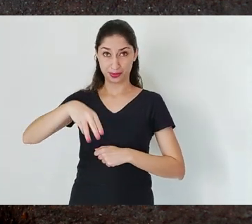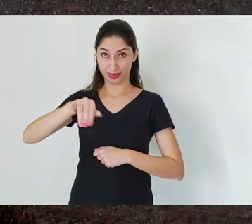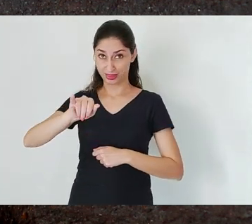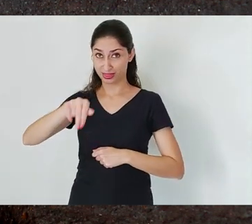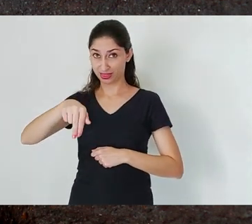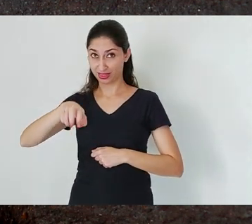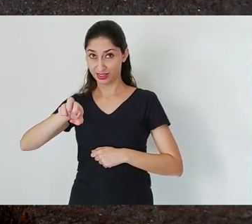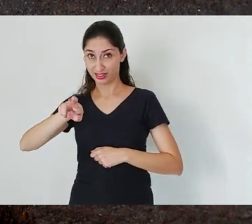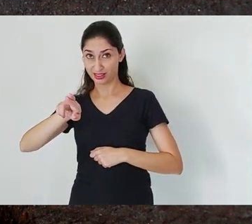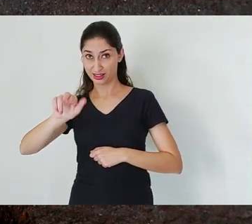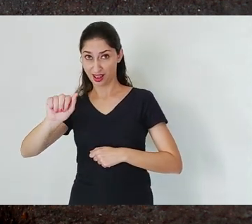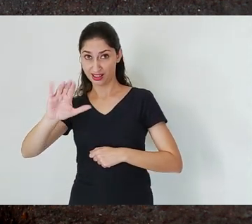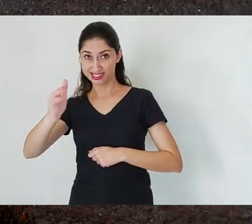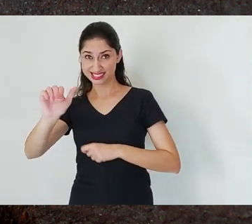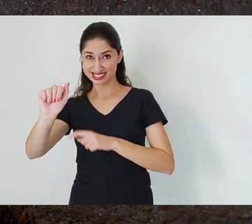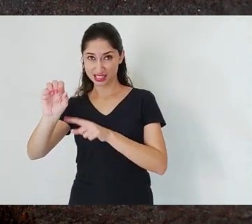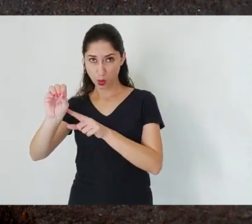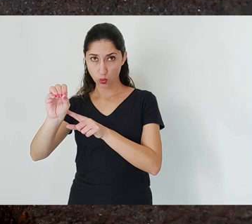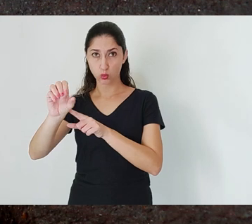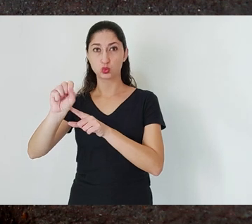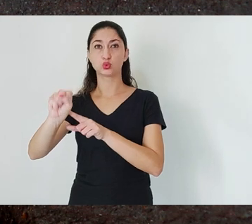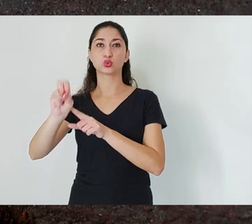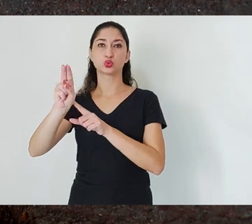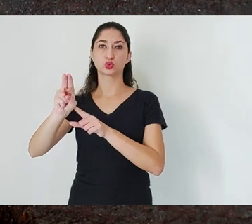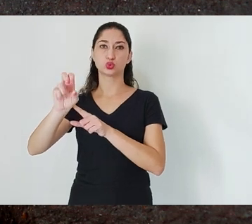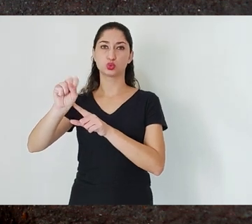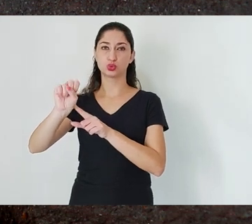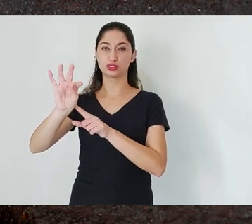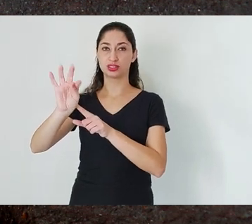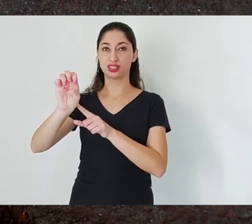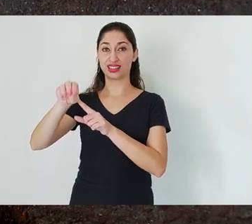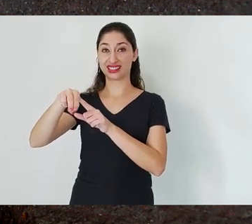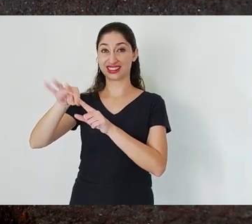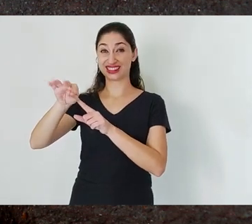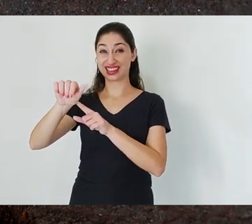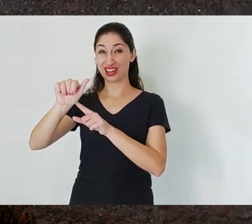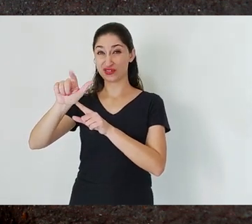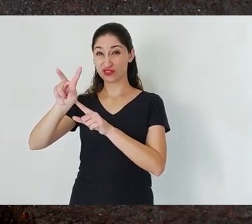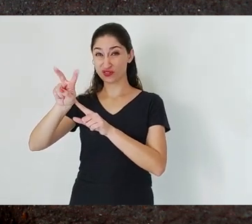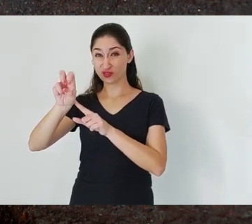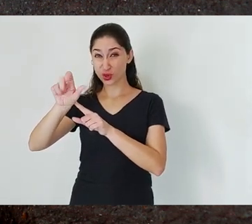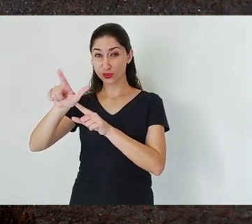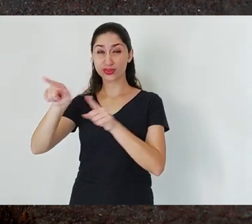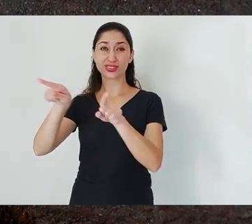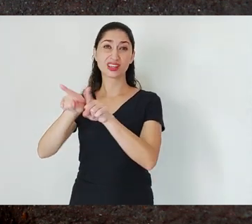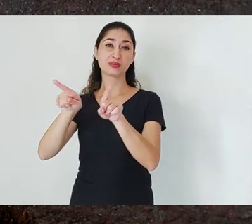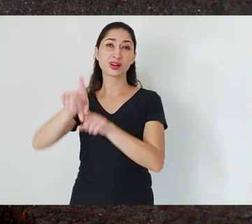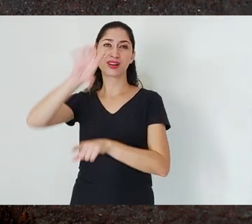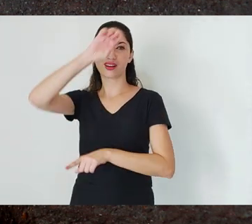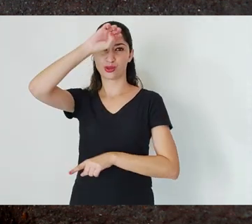and therefore ethically, let's say, within a